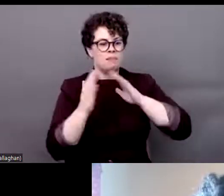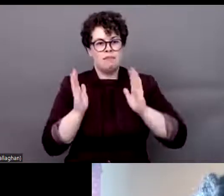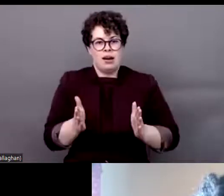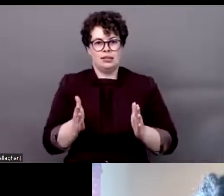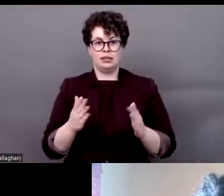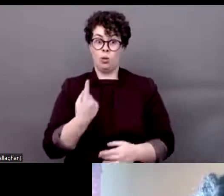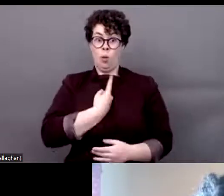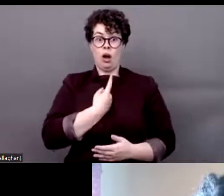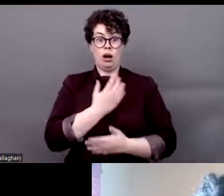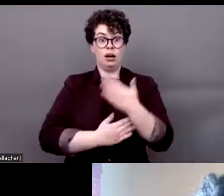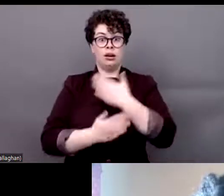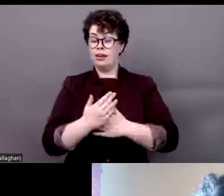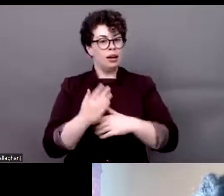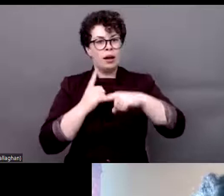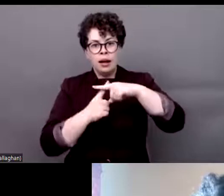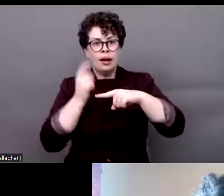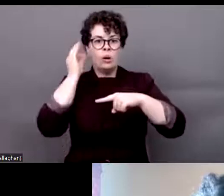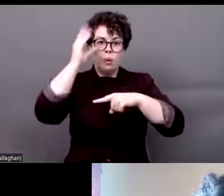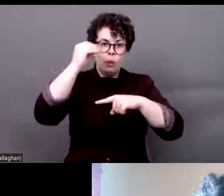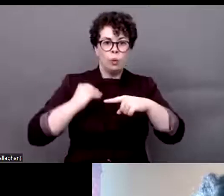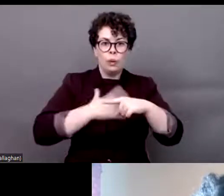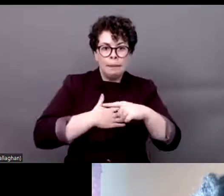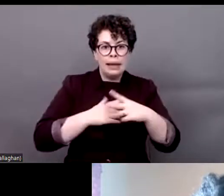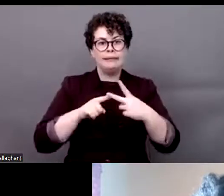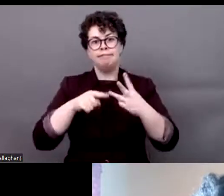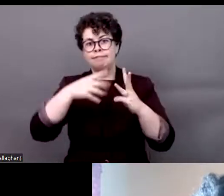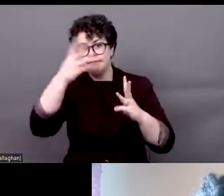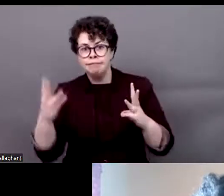rights of persons with disabilities especially with the recovery plan for